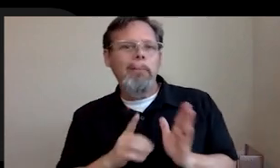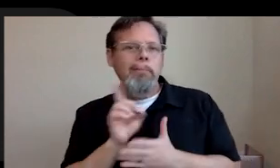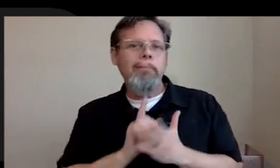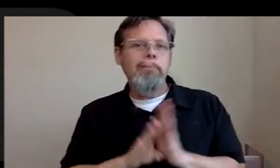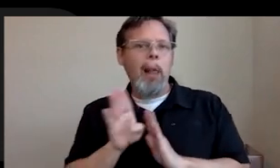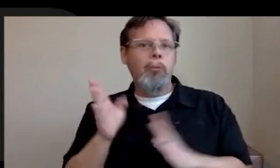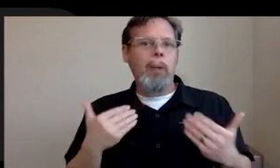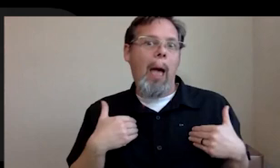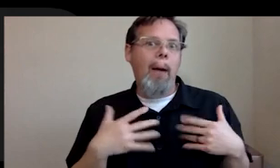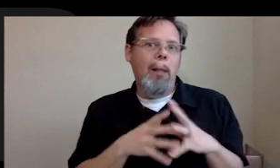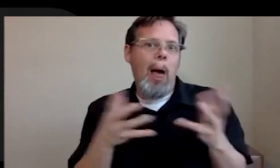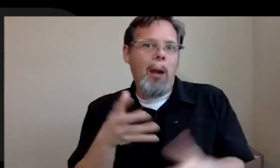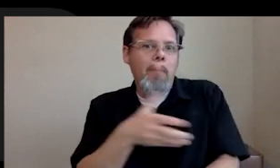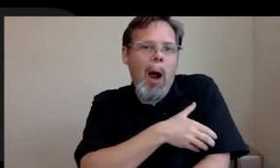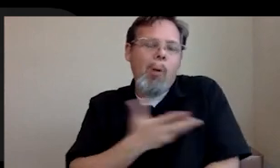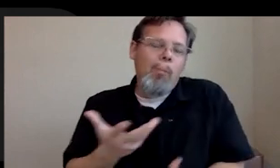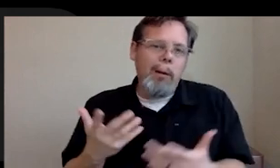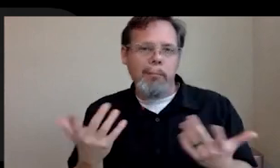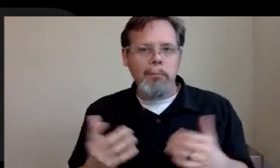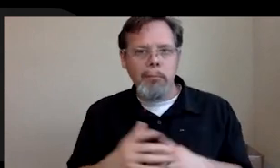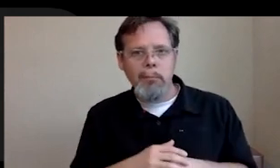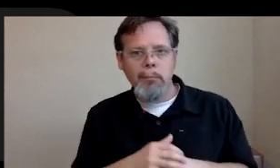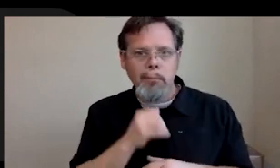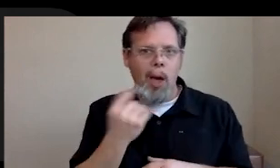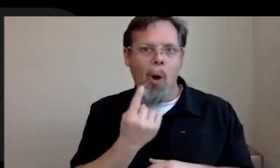using it. So there I'll say that to my my speech.